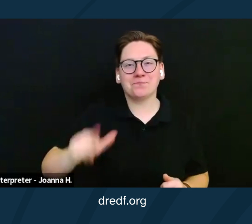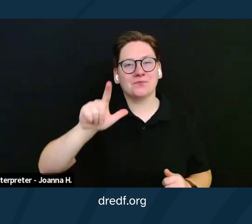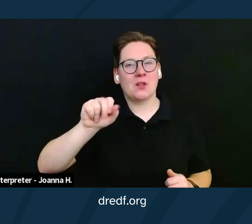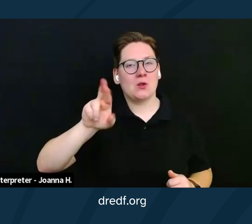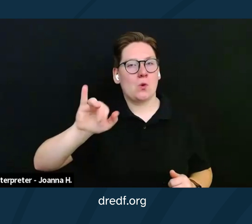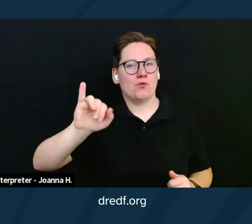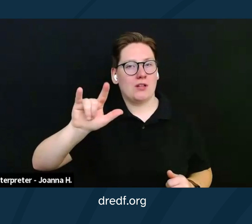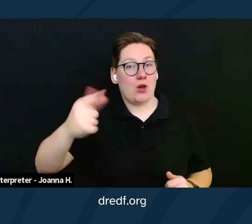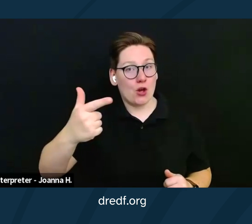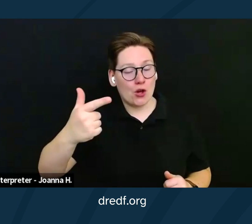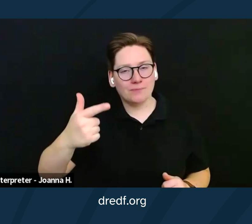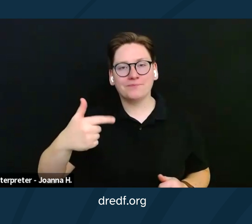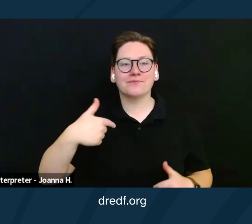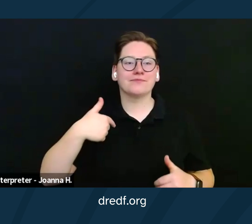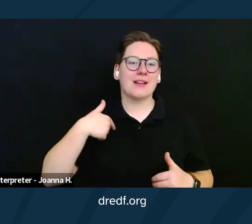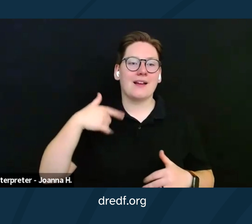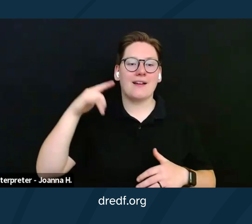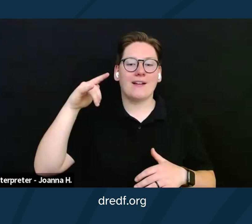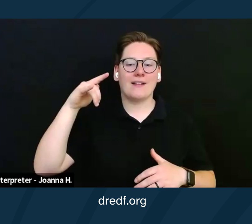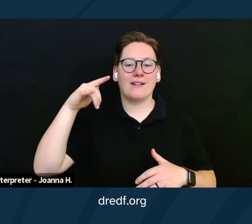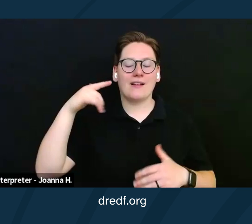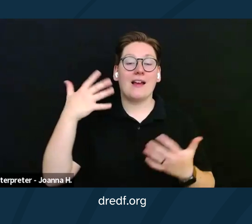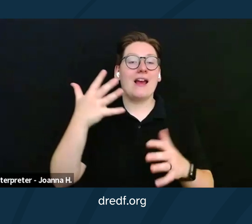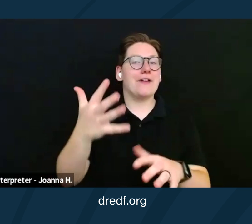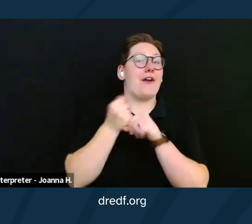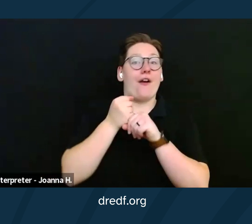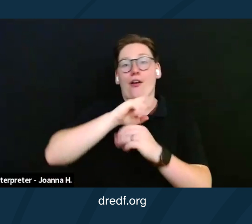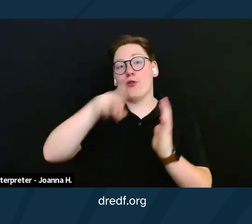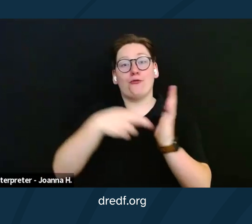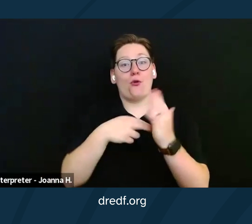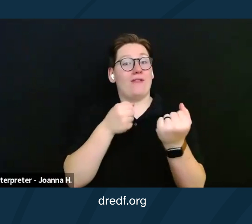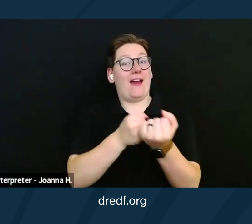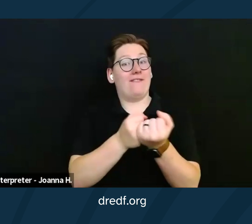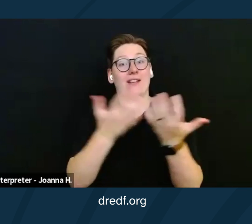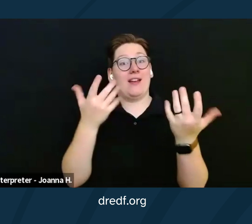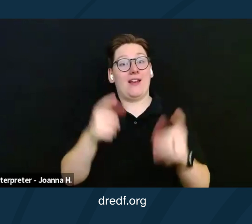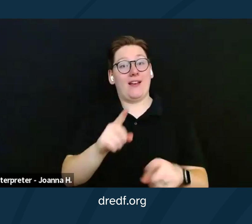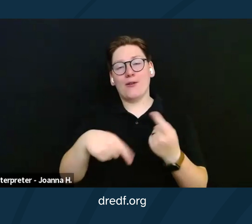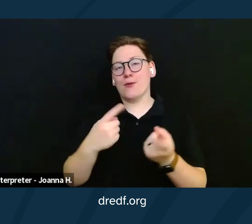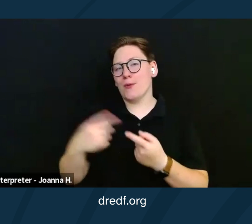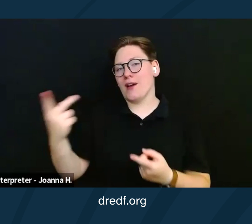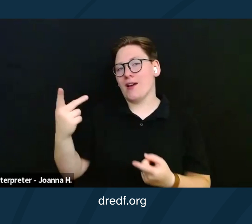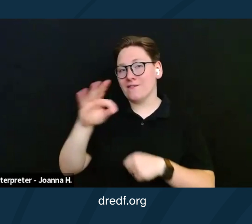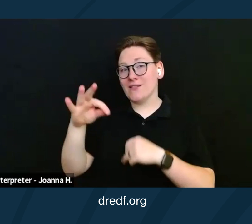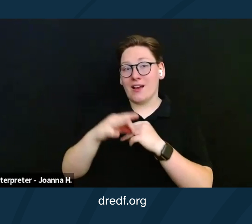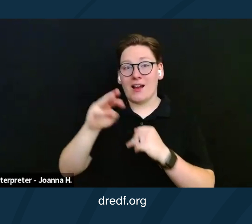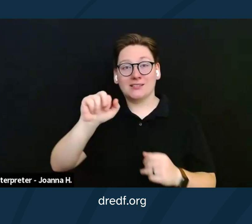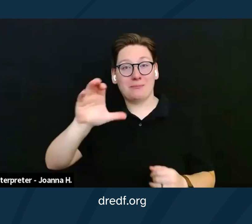And I landed the role of advocate when my fiance Mark and I had to cancel our wedding plans